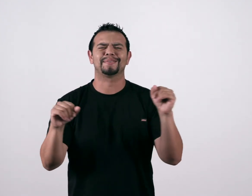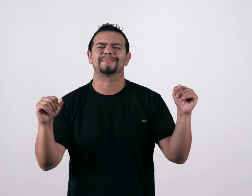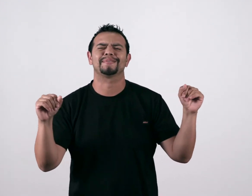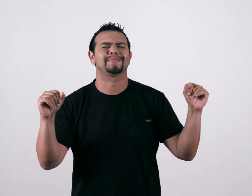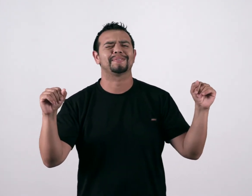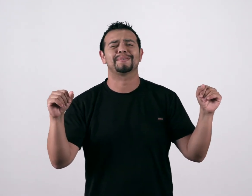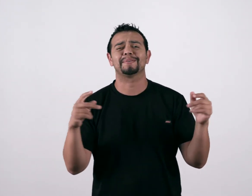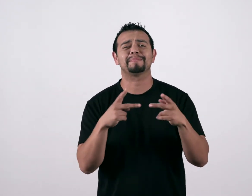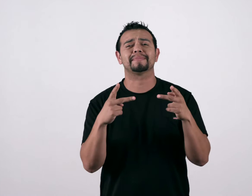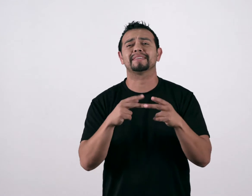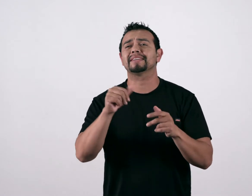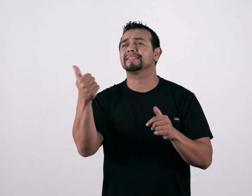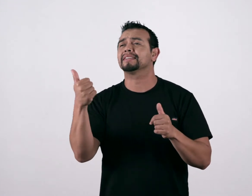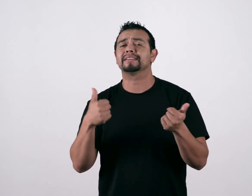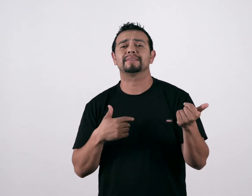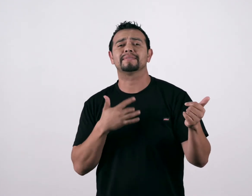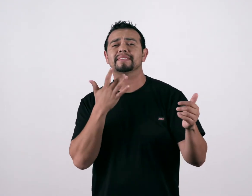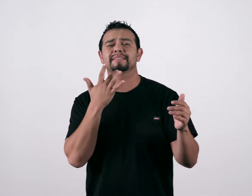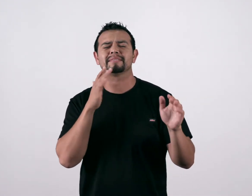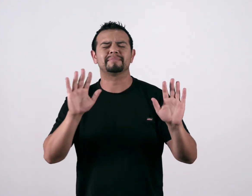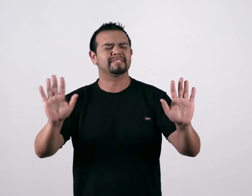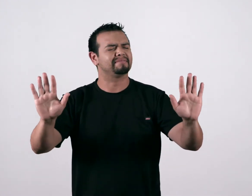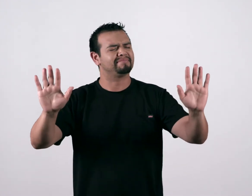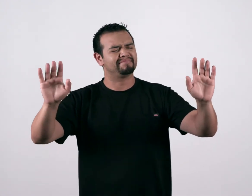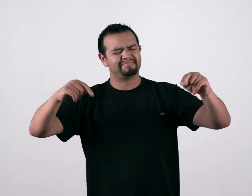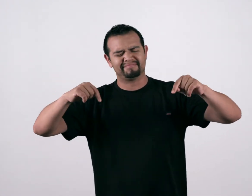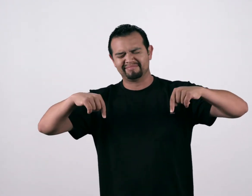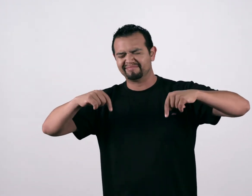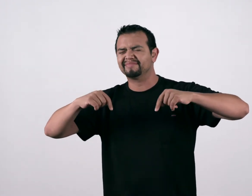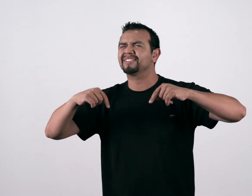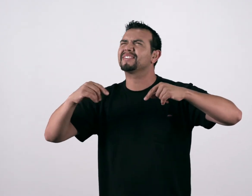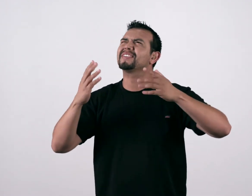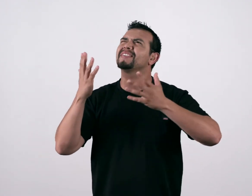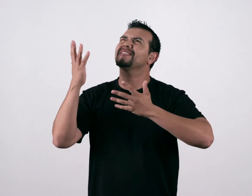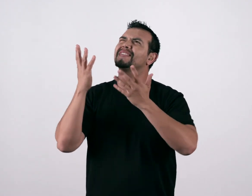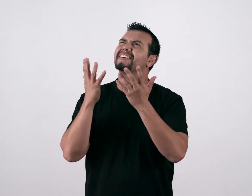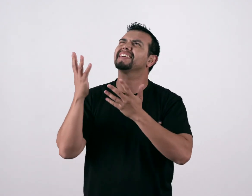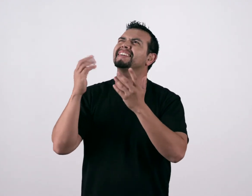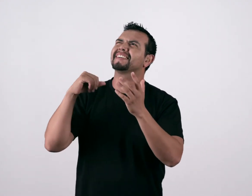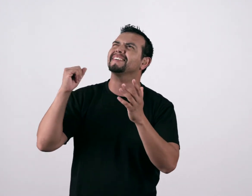There is no place I’d rather be